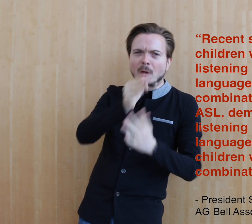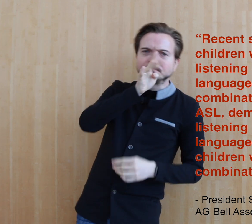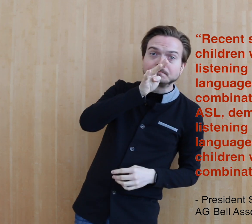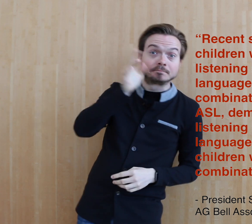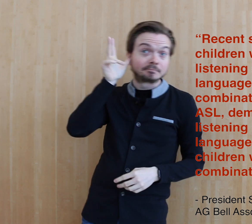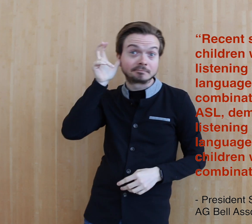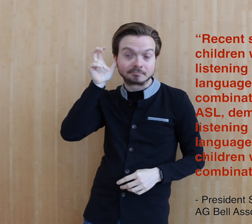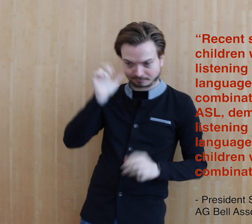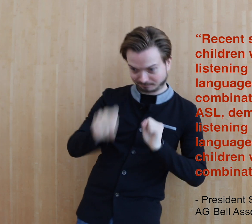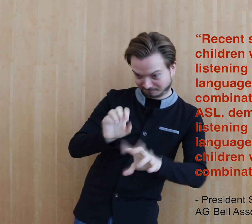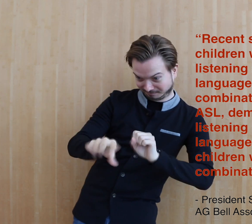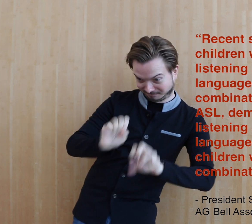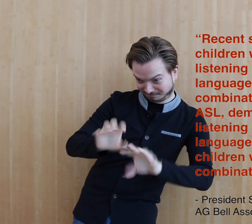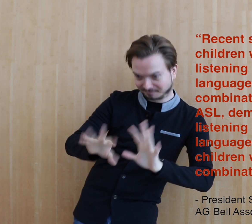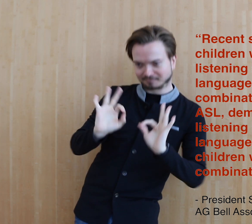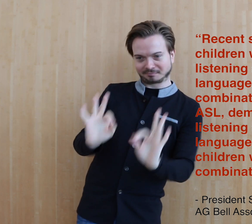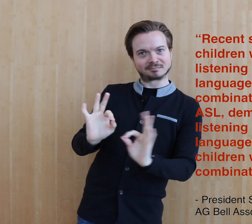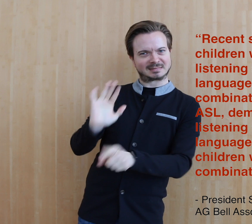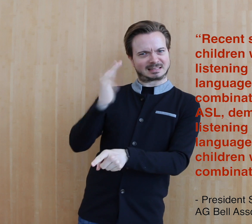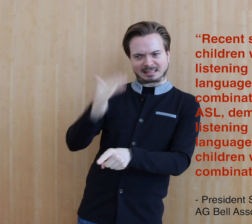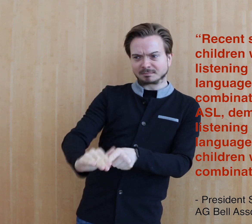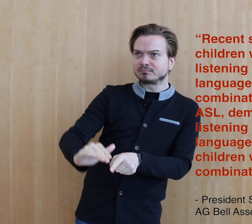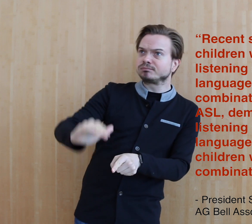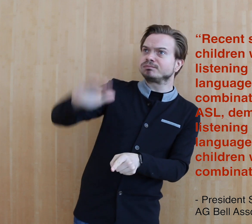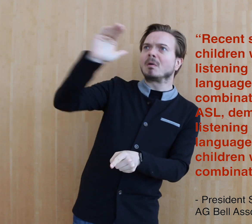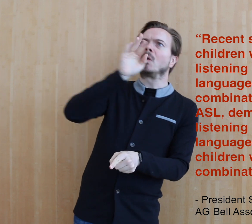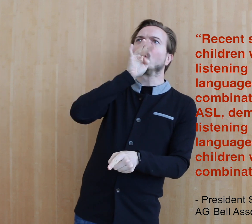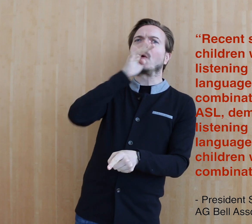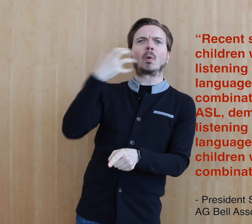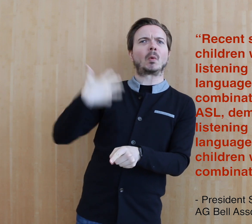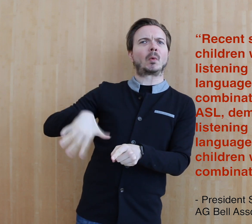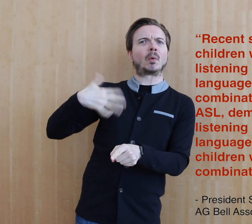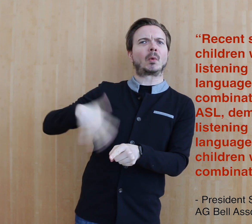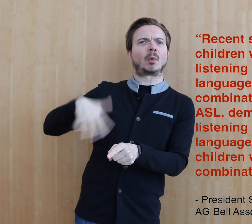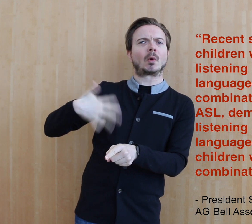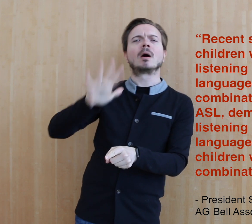If speech and listening is used, then the child will speak well as an adult.